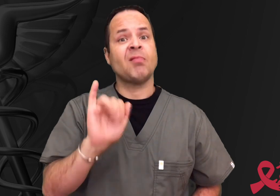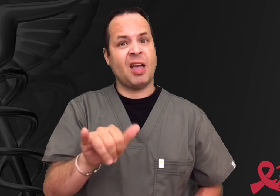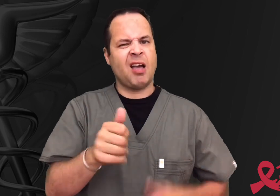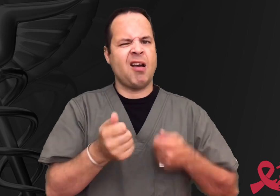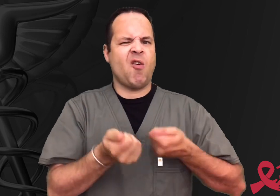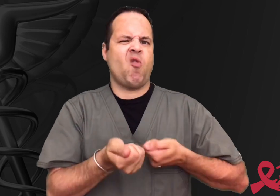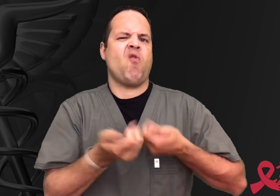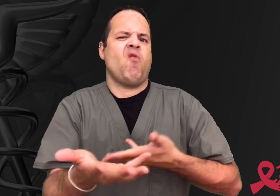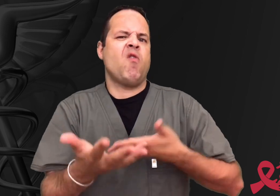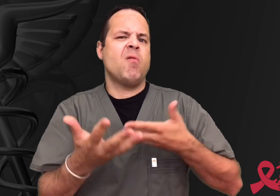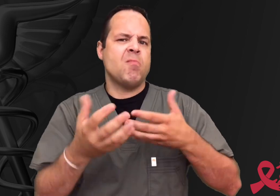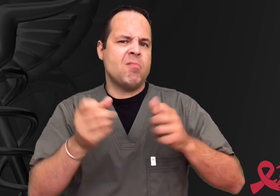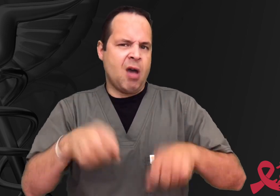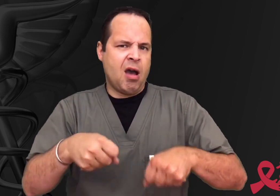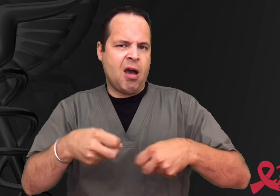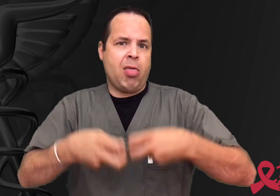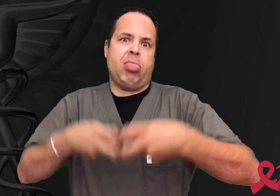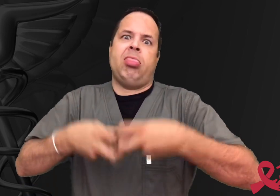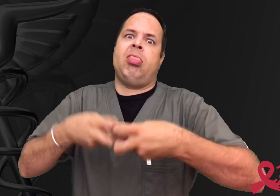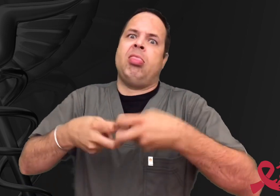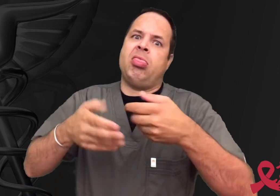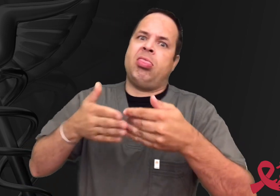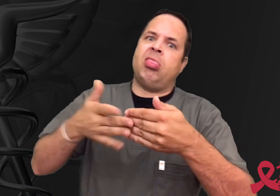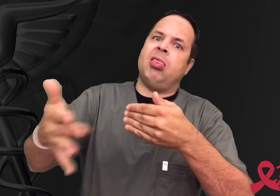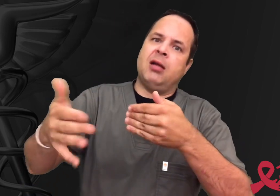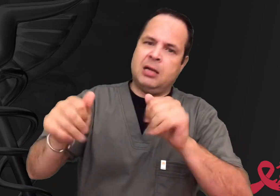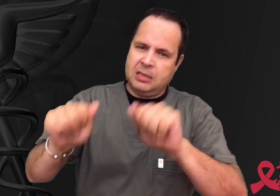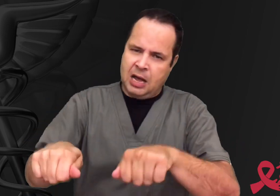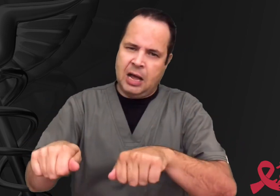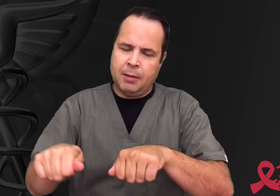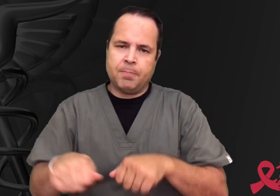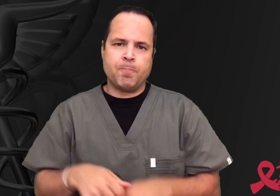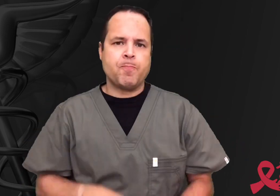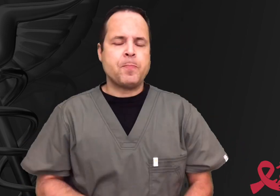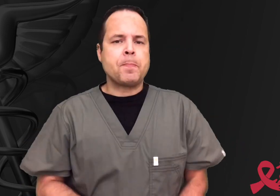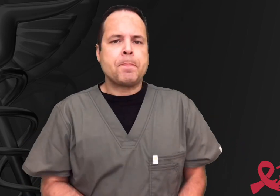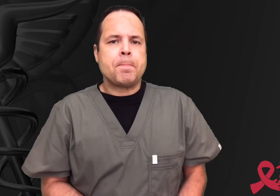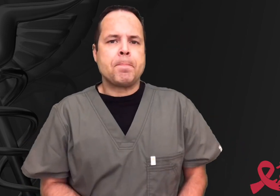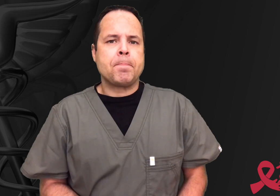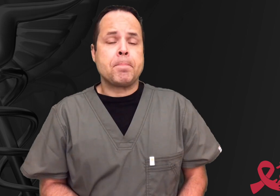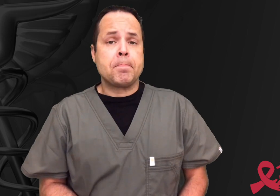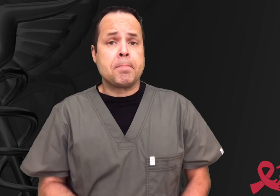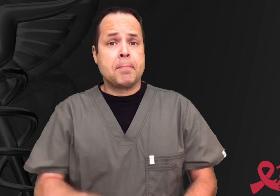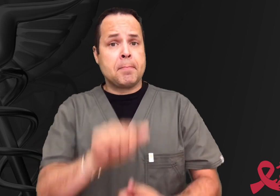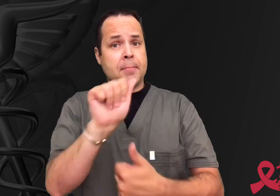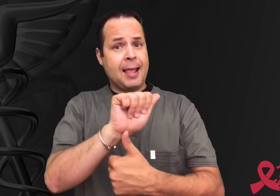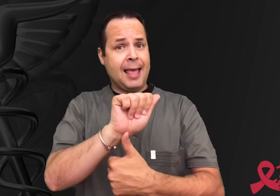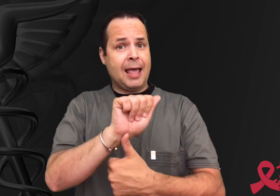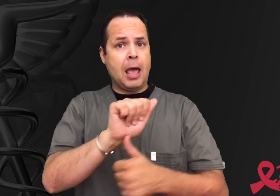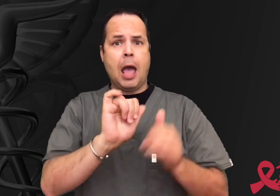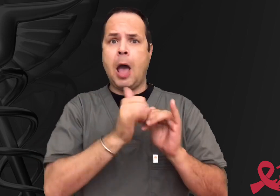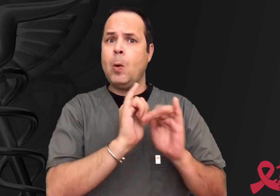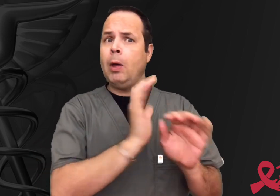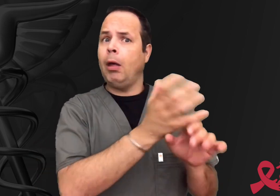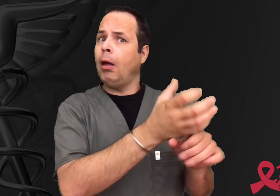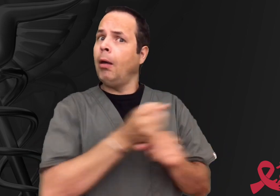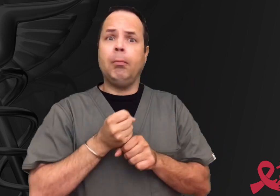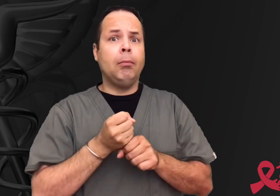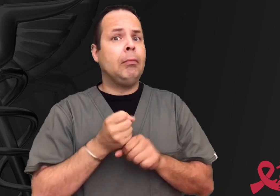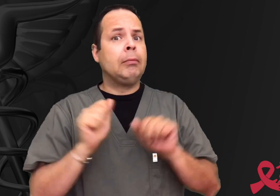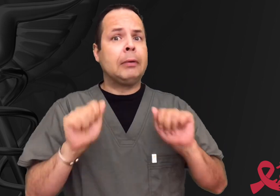medical problems in the near future. Hepatitis A - how do you get it?